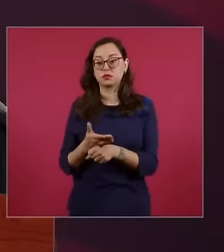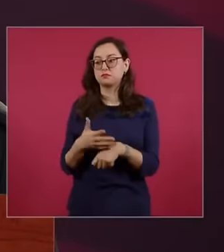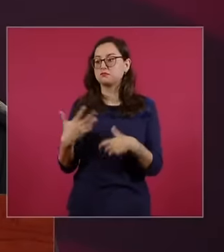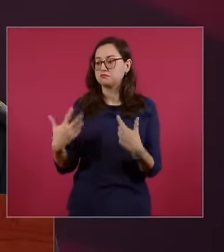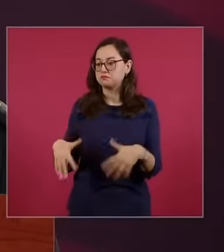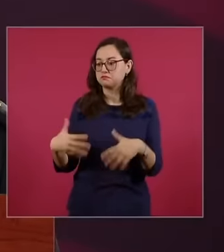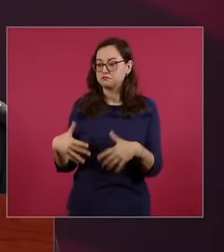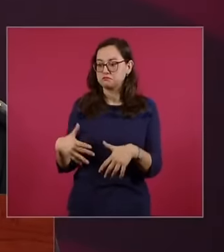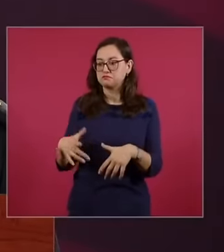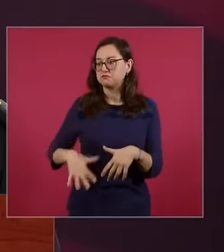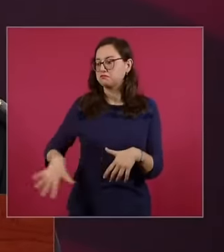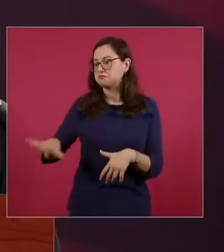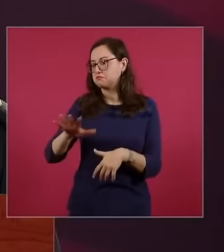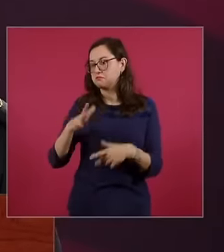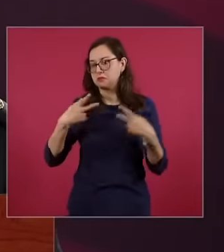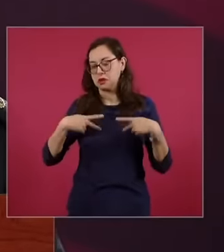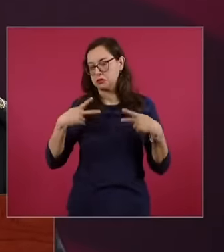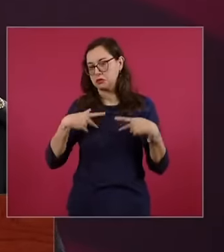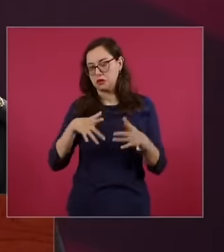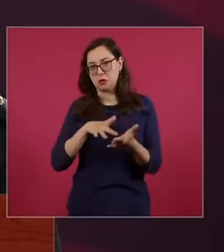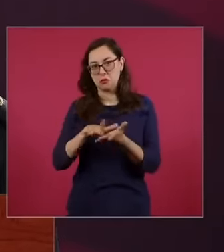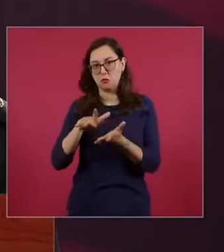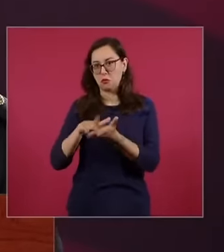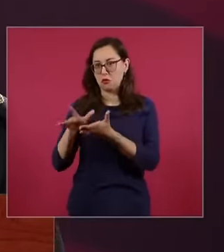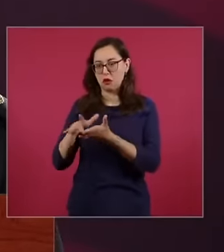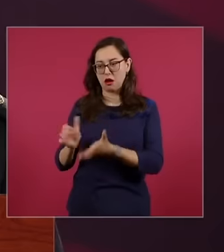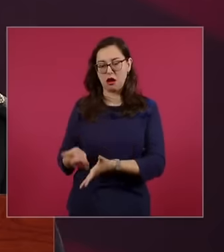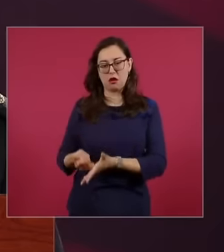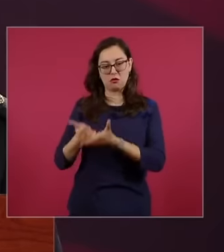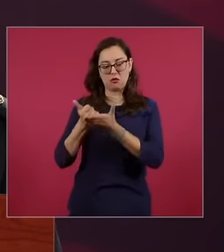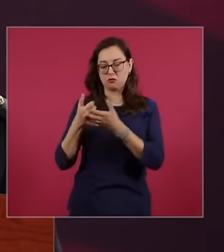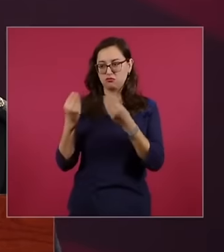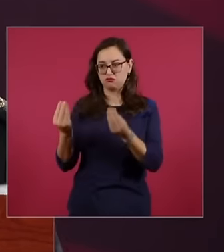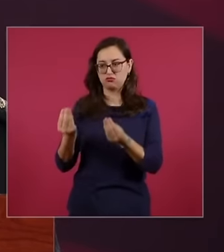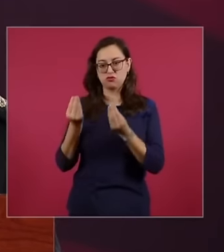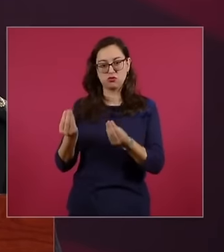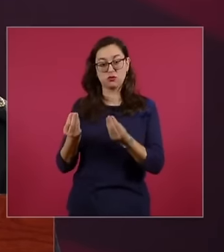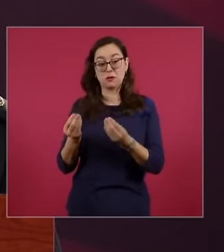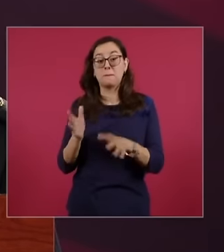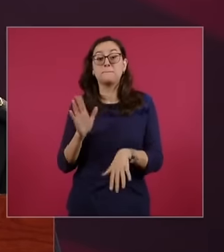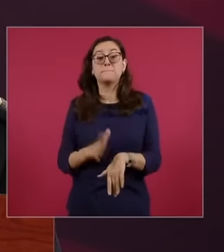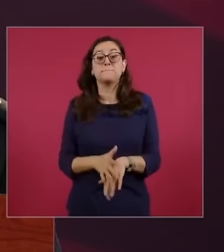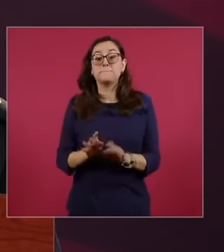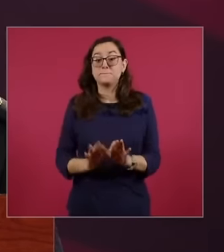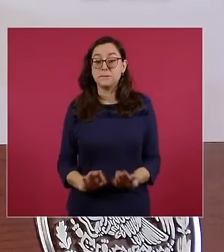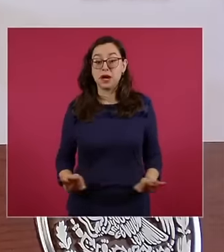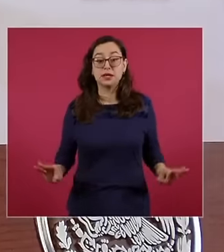social issue that is being developed there and of course the most important thing that we are achieving